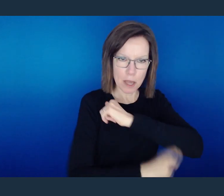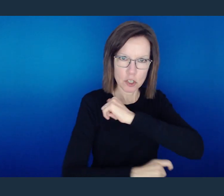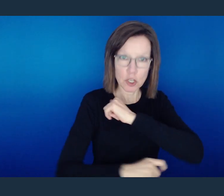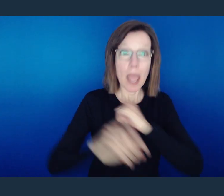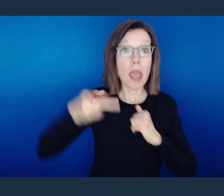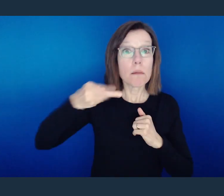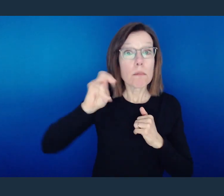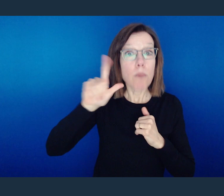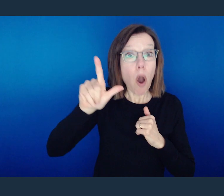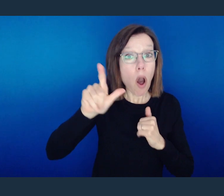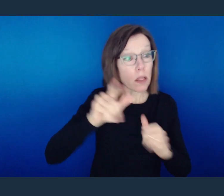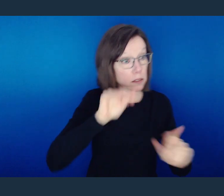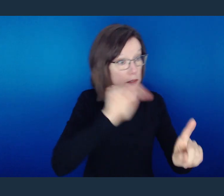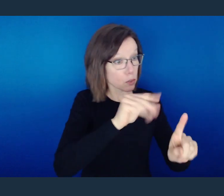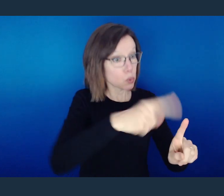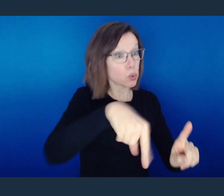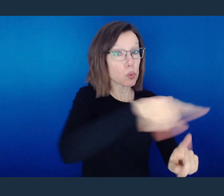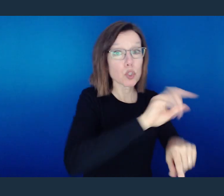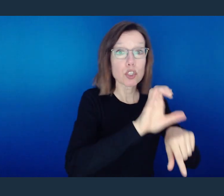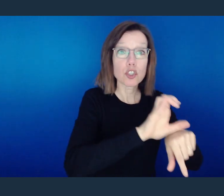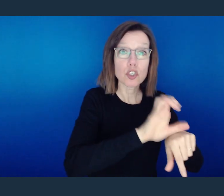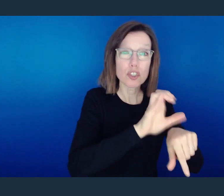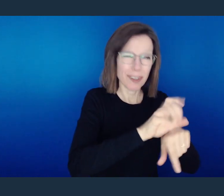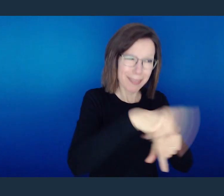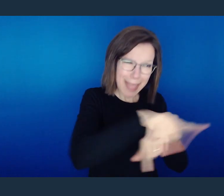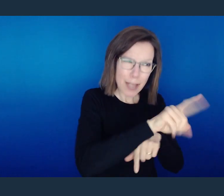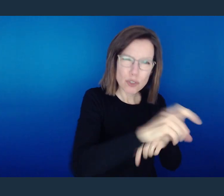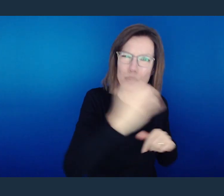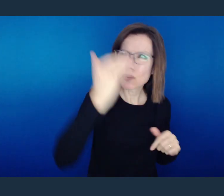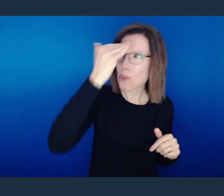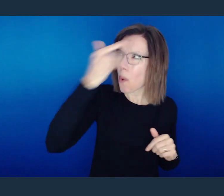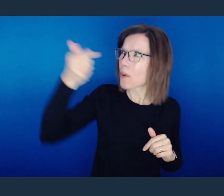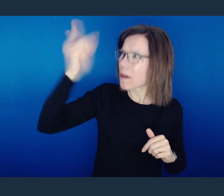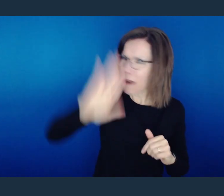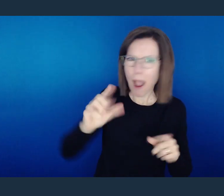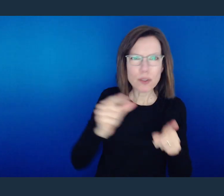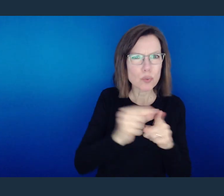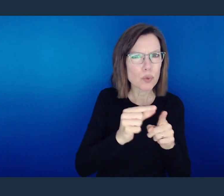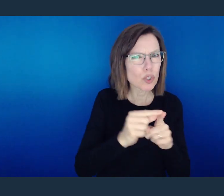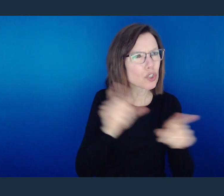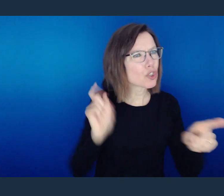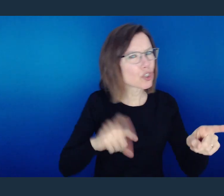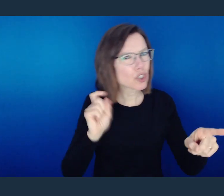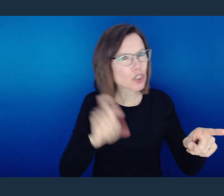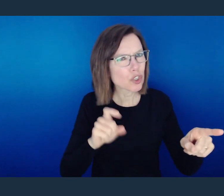And remember, Paul is talking to the church! He is talking to people who are supposed to know the word of God.